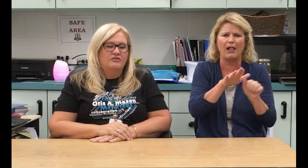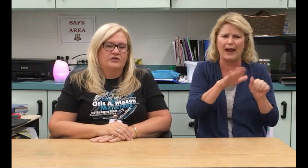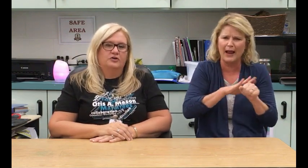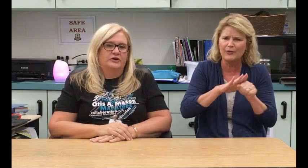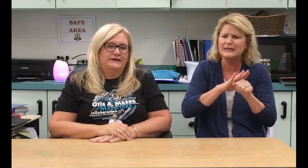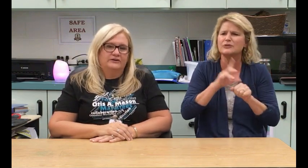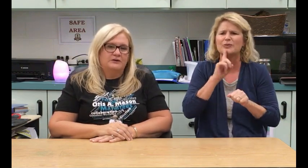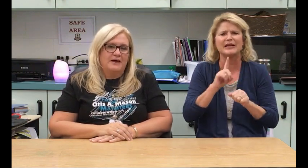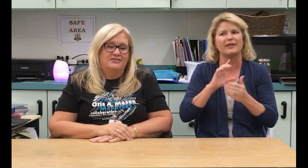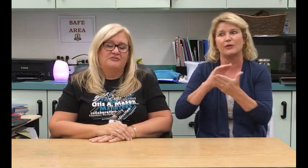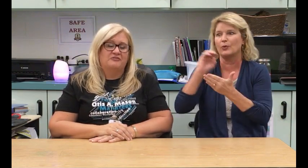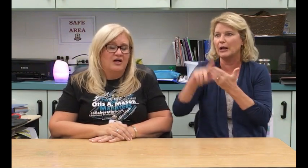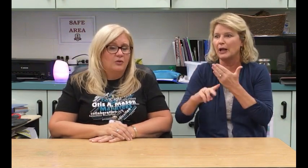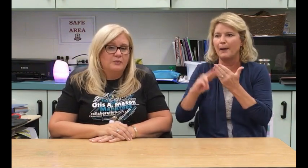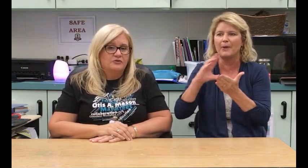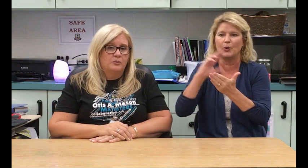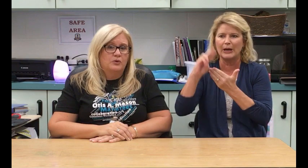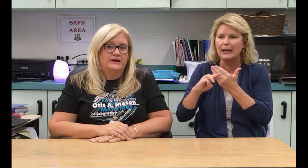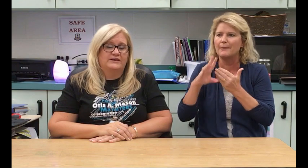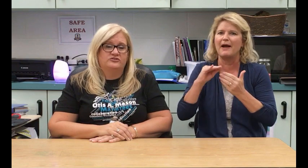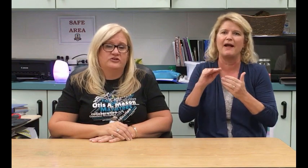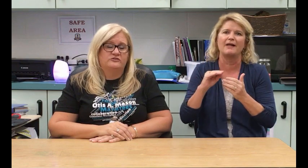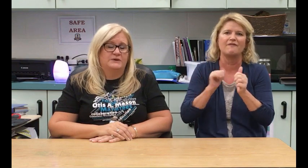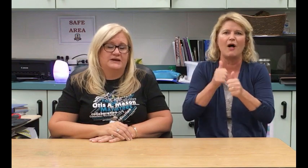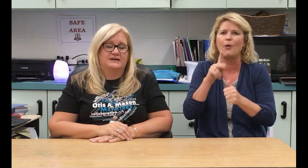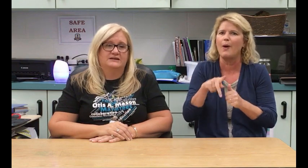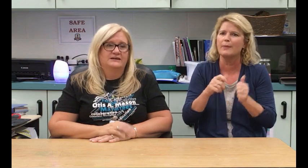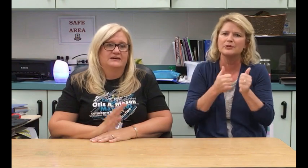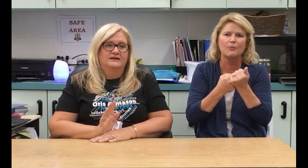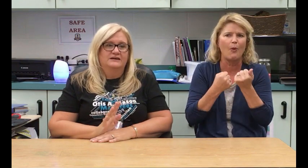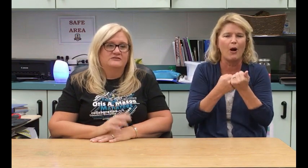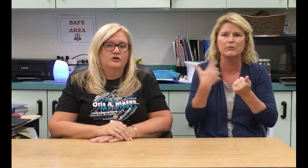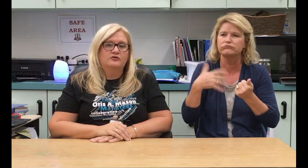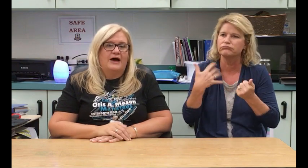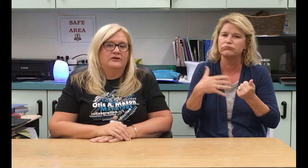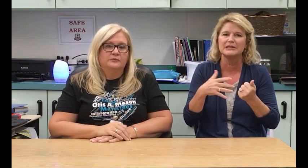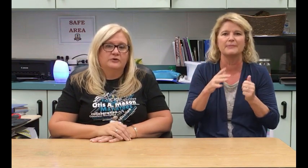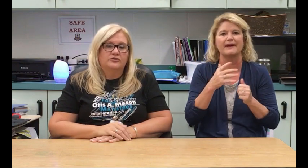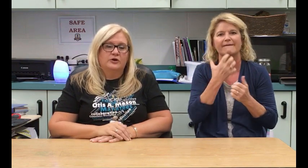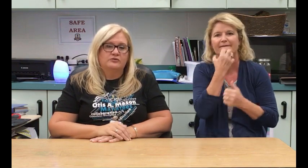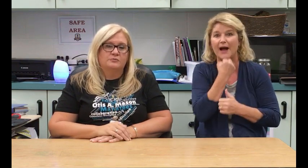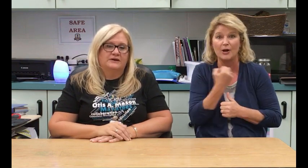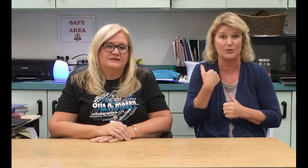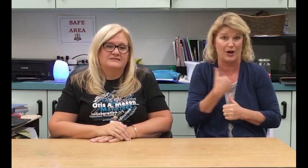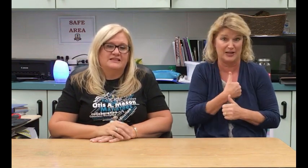All the curriculum and the follow-up support has just been so valuable to us because I